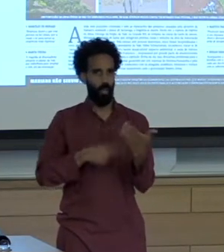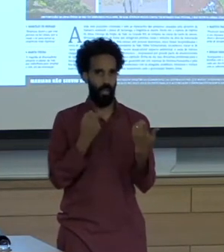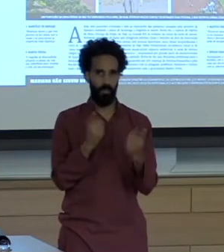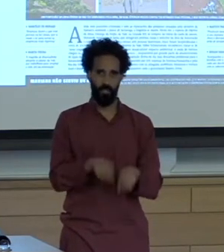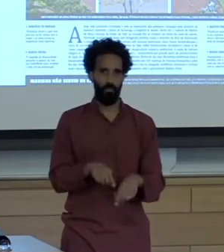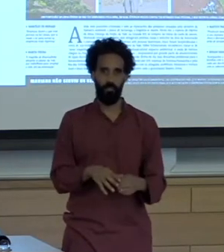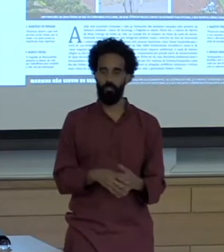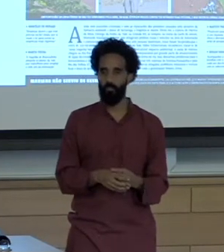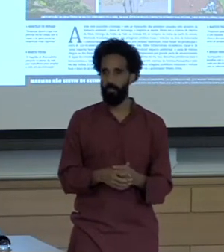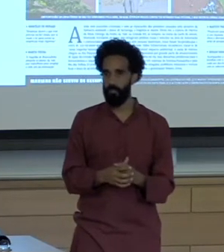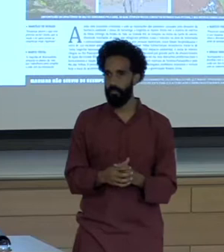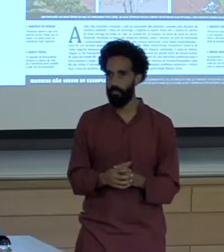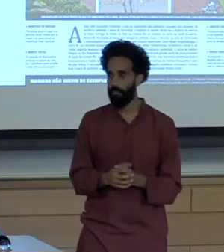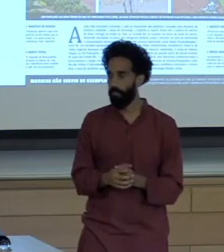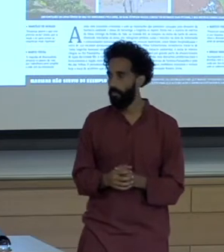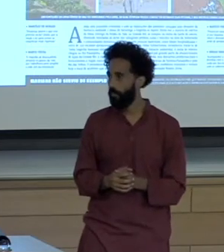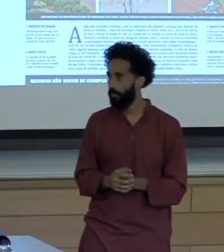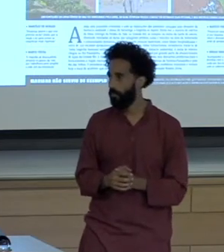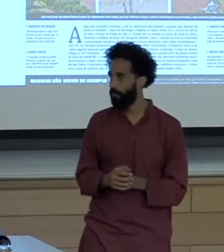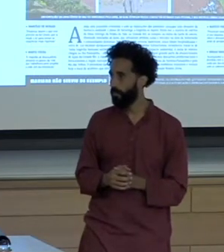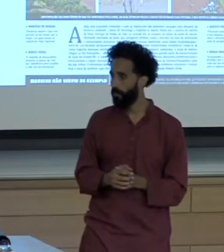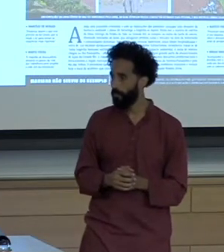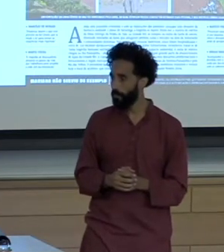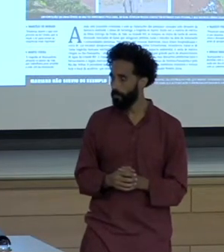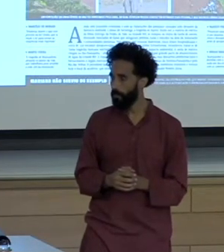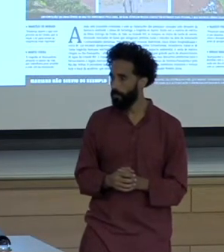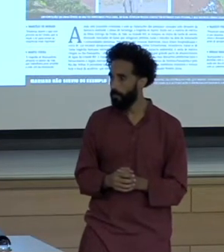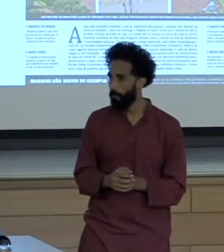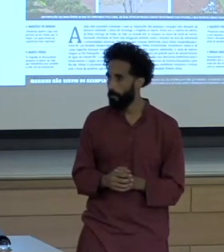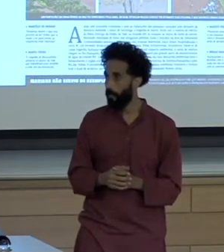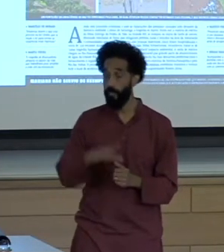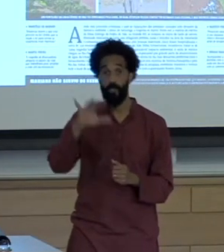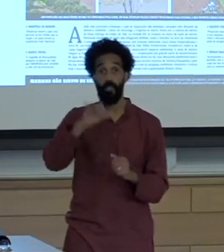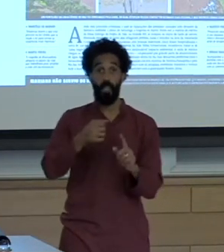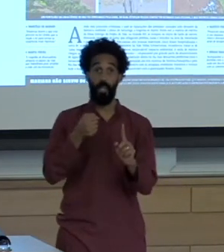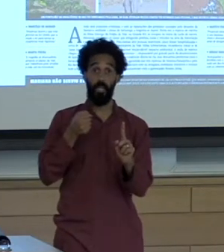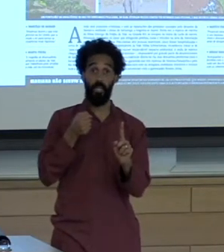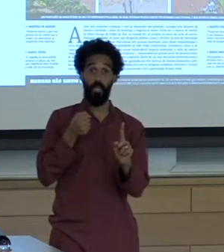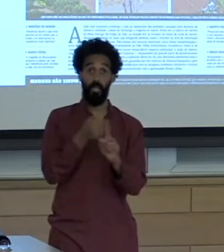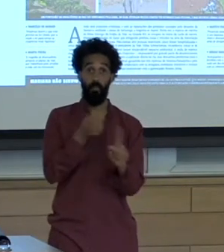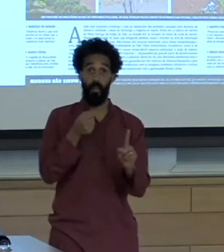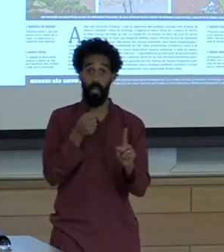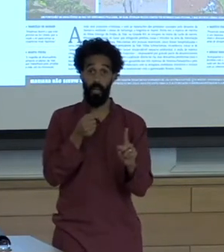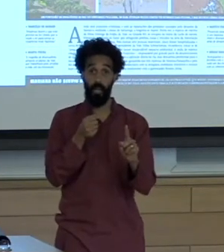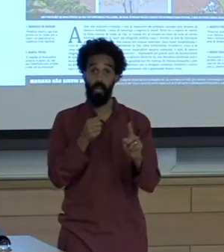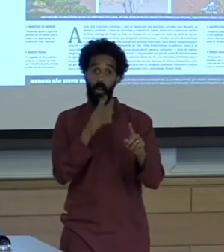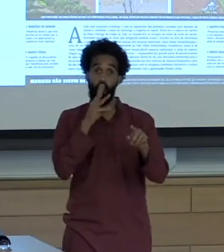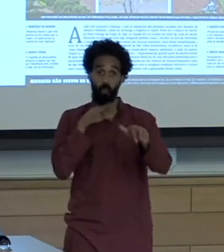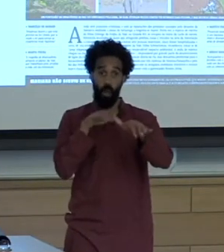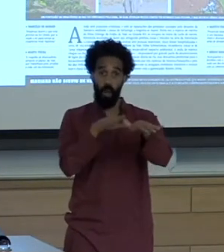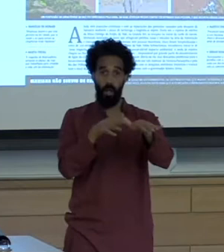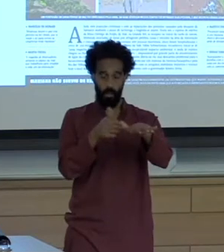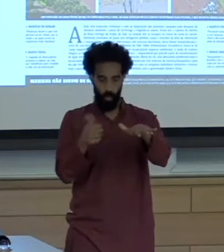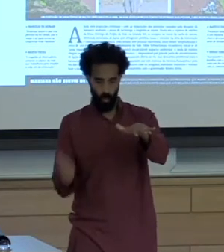Continued to talk about The impact to underground water sources, the fisheries, the fauna, the vegetation